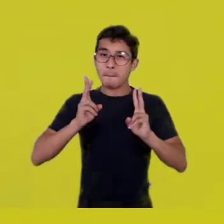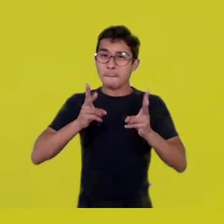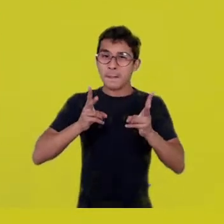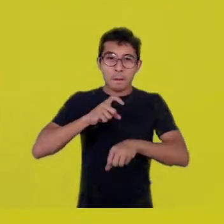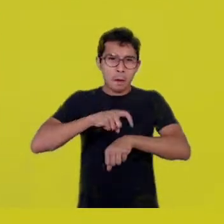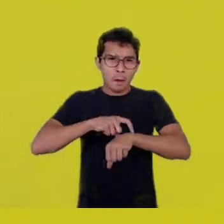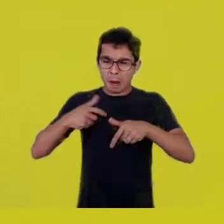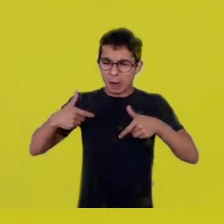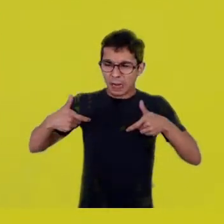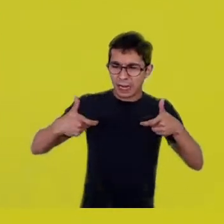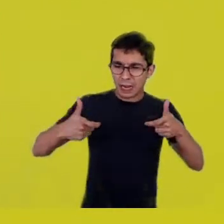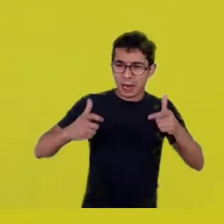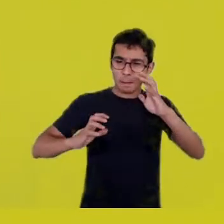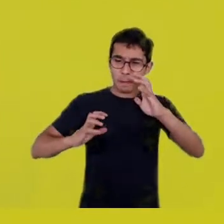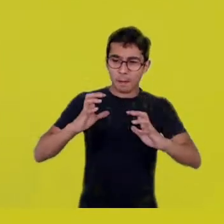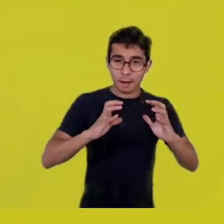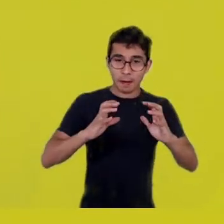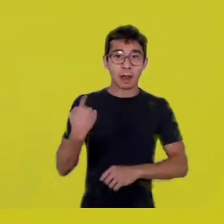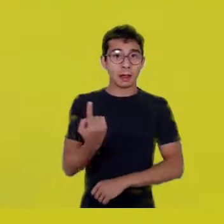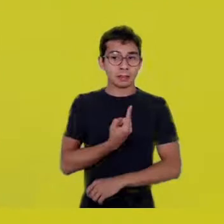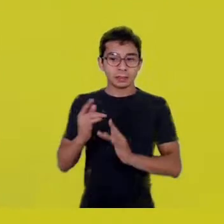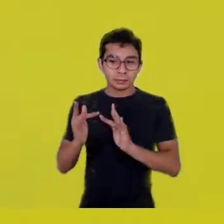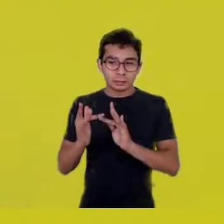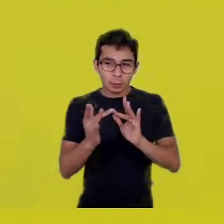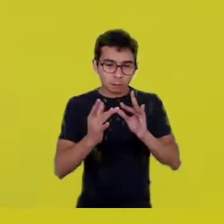we were building confluences. So, it’s a very generous view,